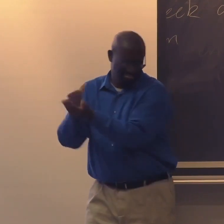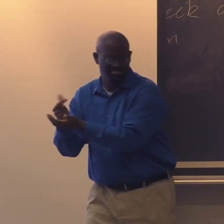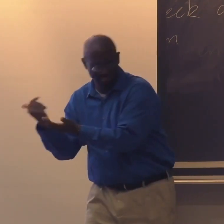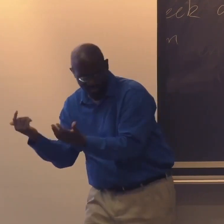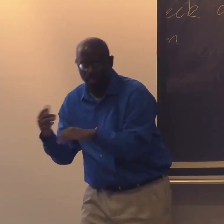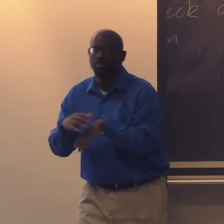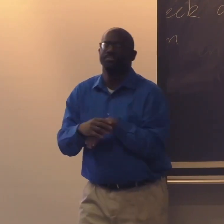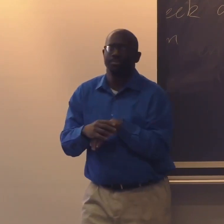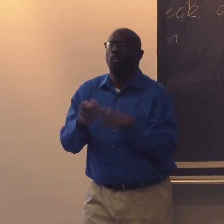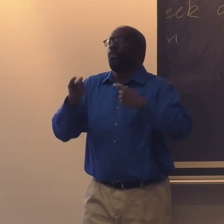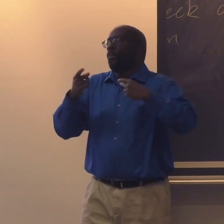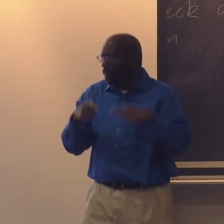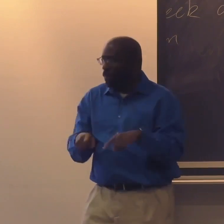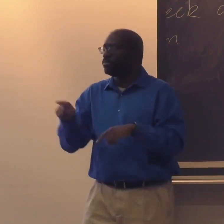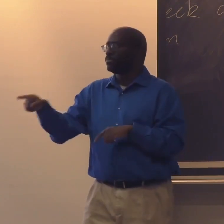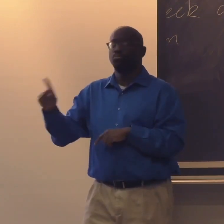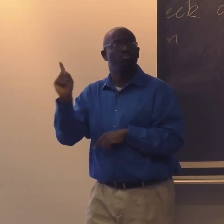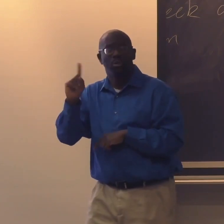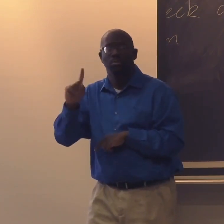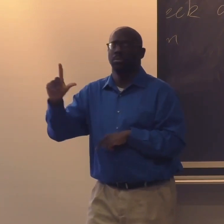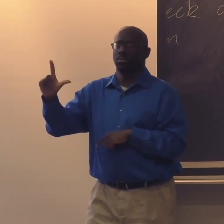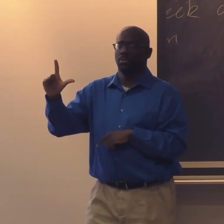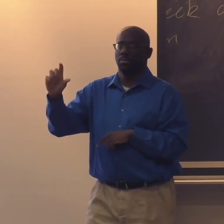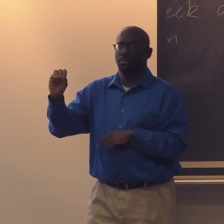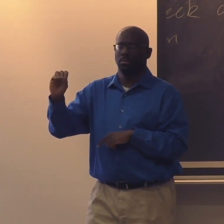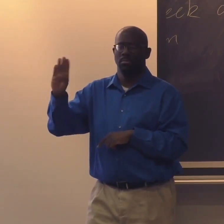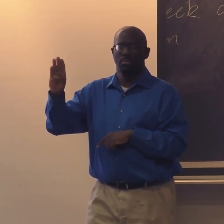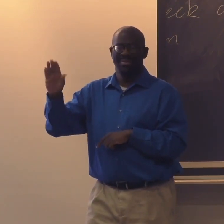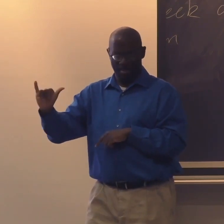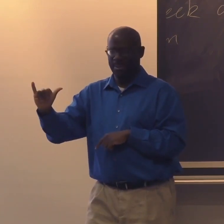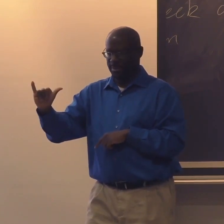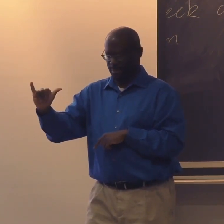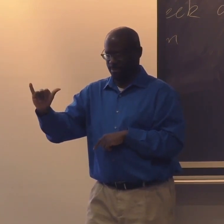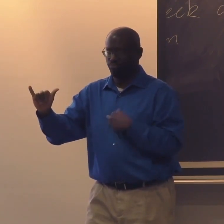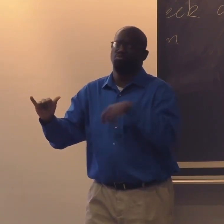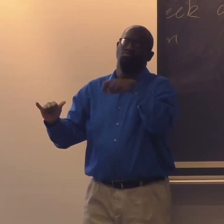Gallaudet have students that have graduated. I used to be a student at Gallaudet university.